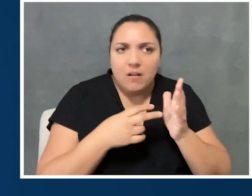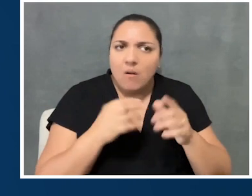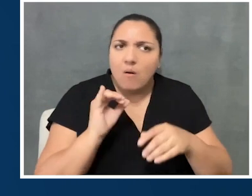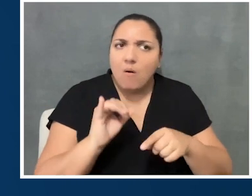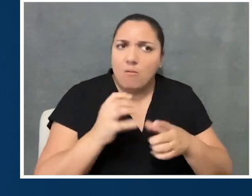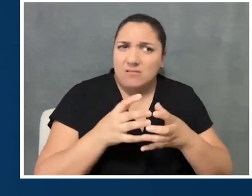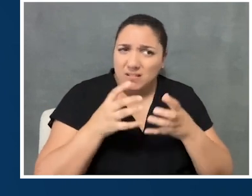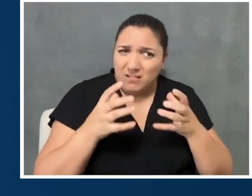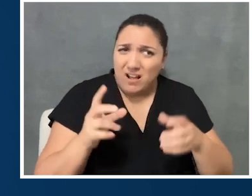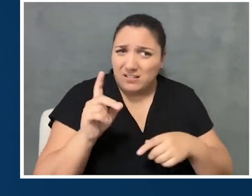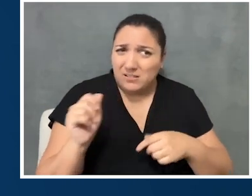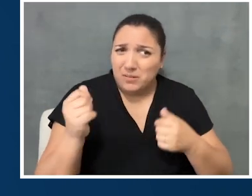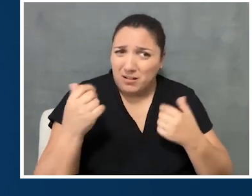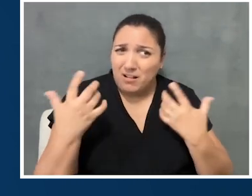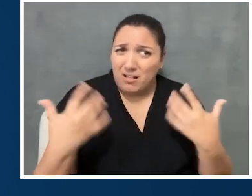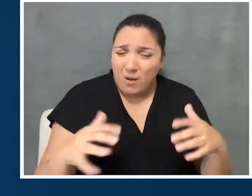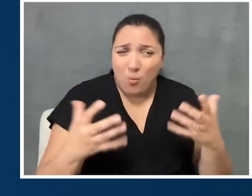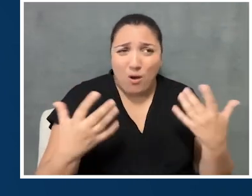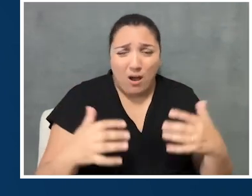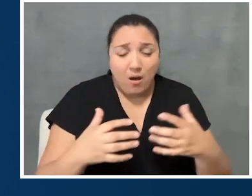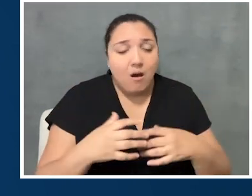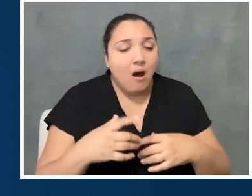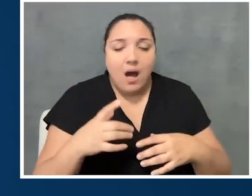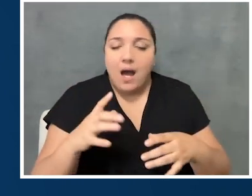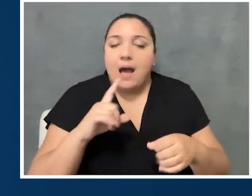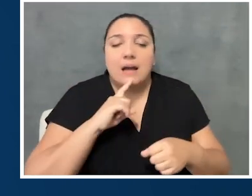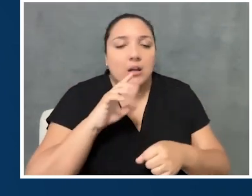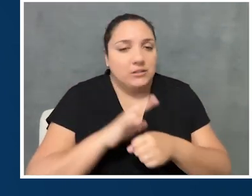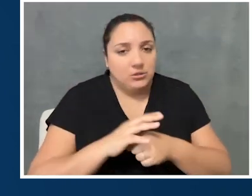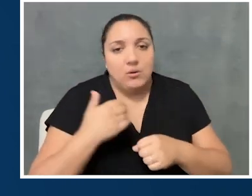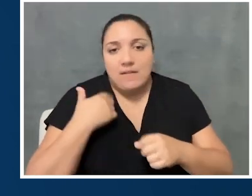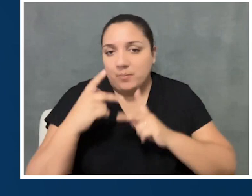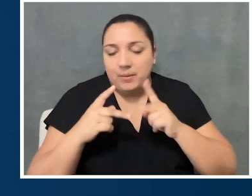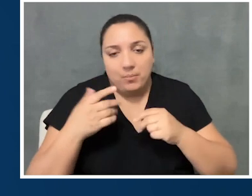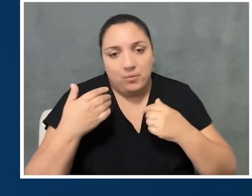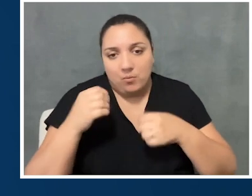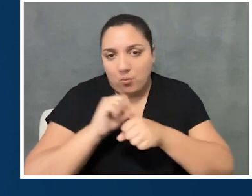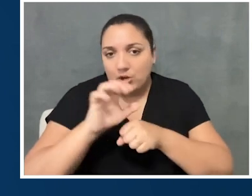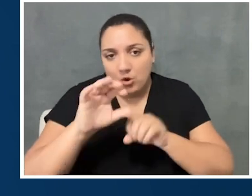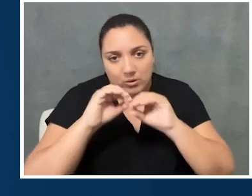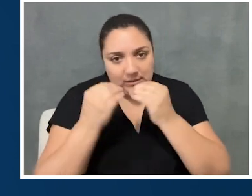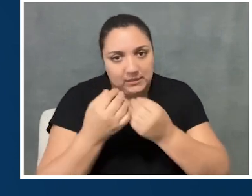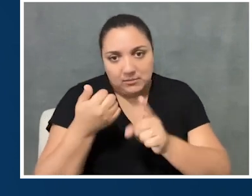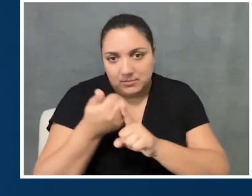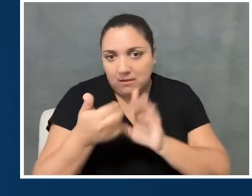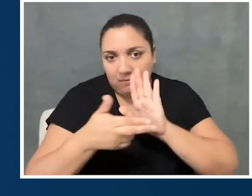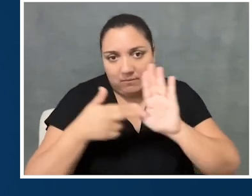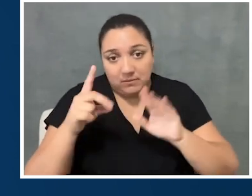I guarantee you have disabled folks working at your organization. You know, whether or not they feel comfortable disclosing